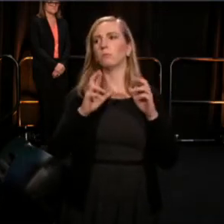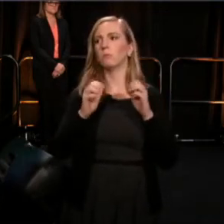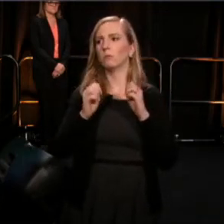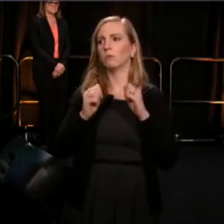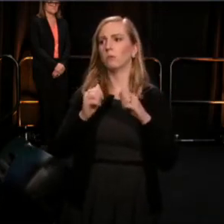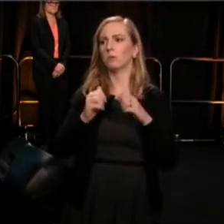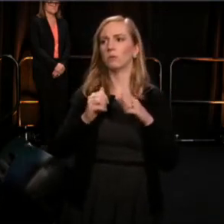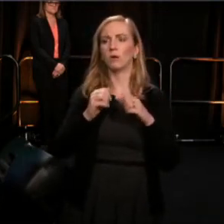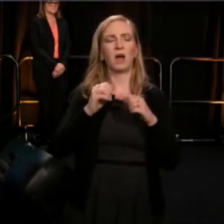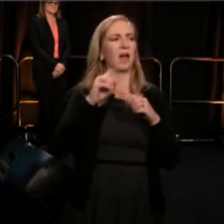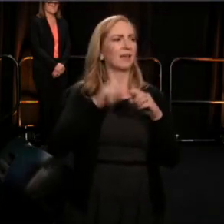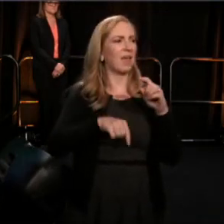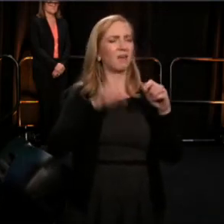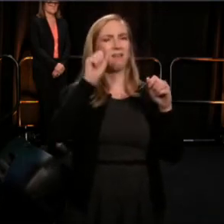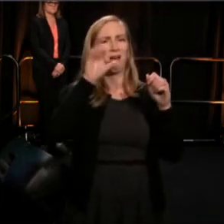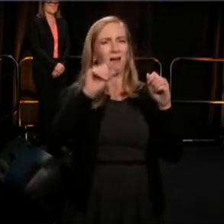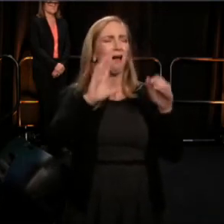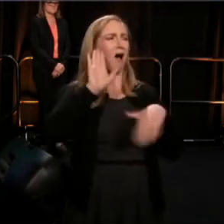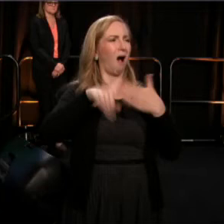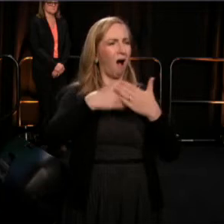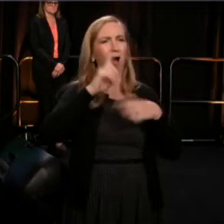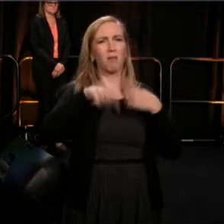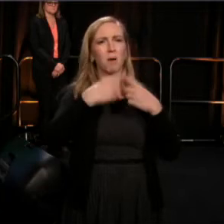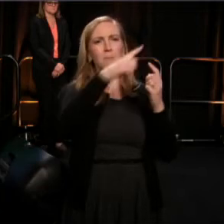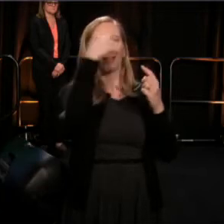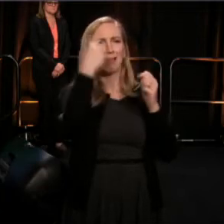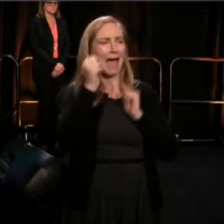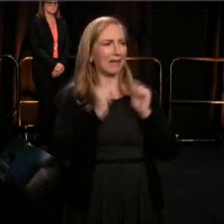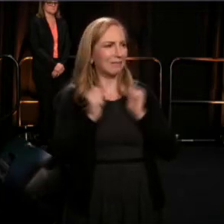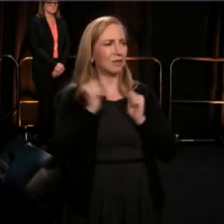amidst adverse and hostile conditions.